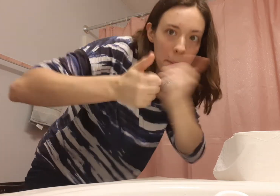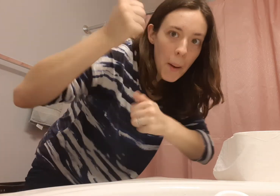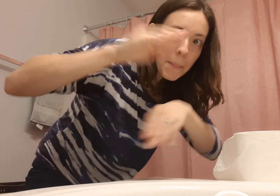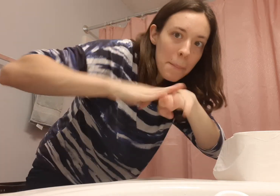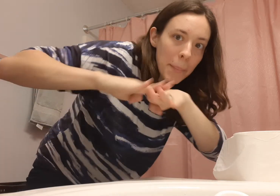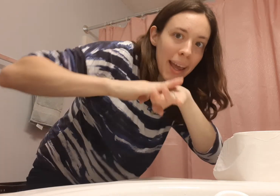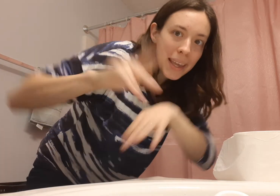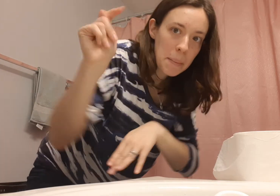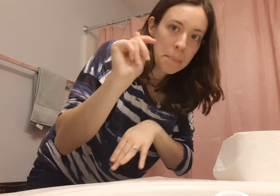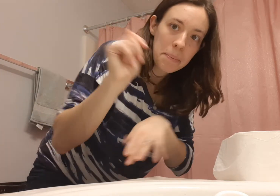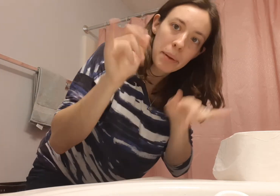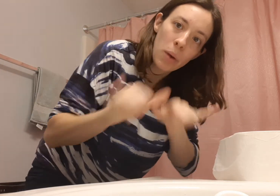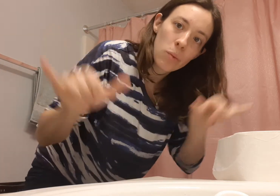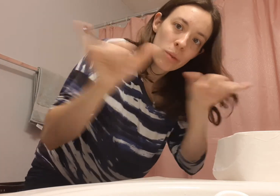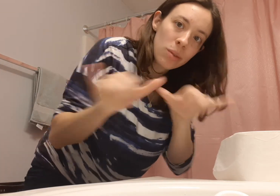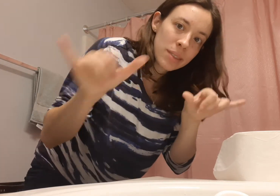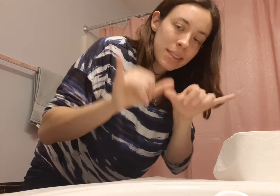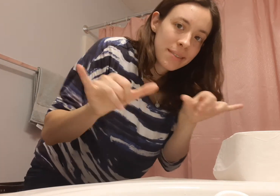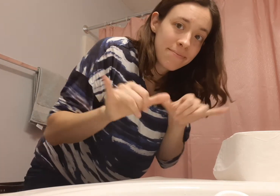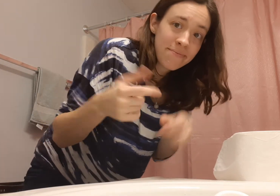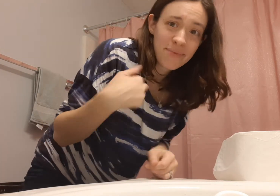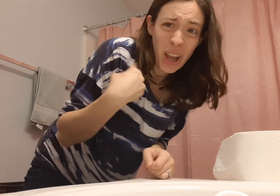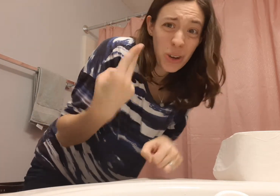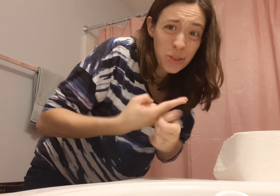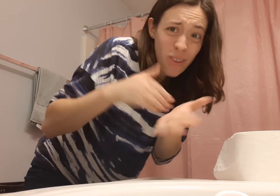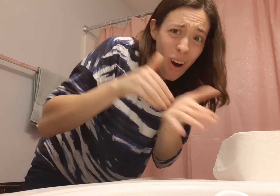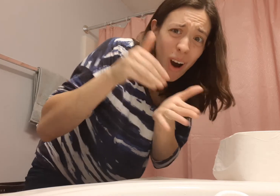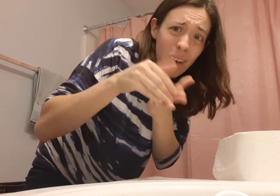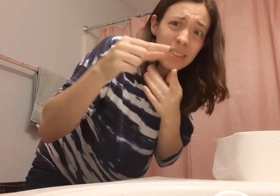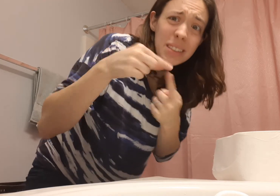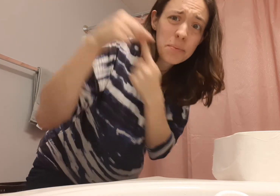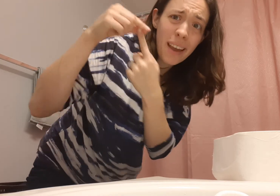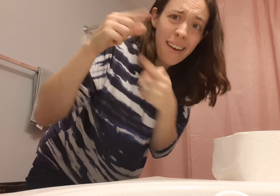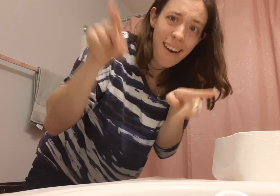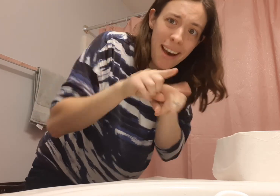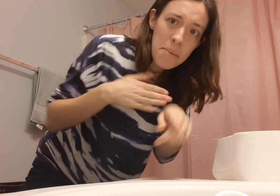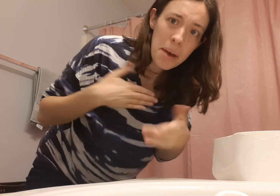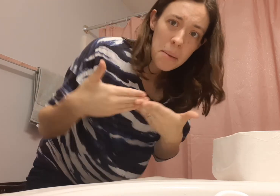So that's a basic potty routine. I have used this a lot.